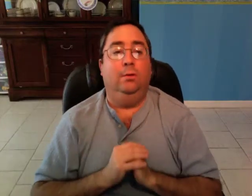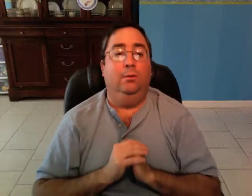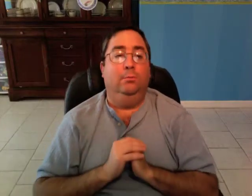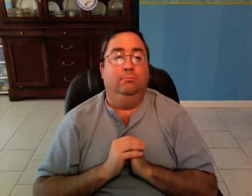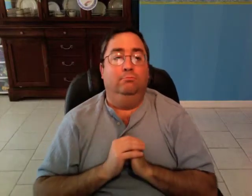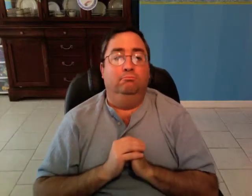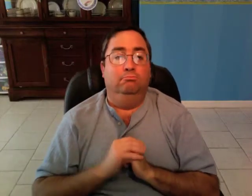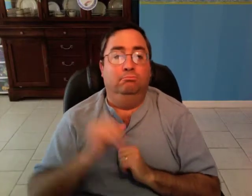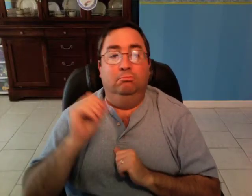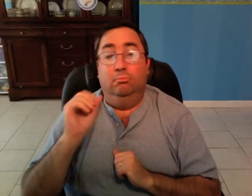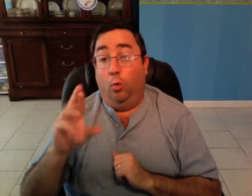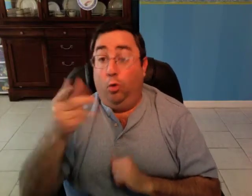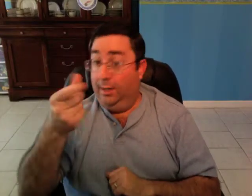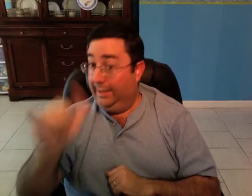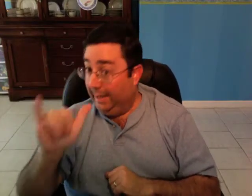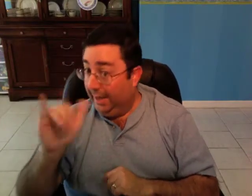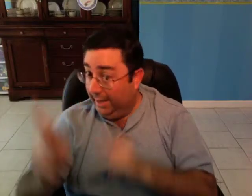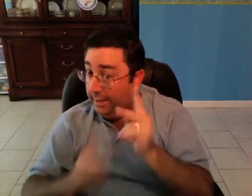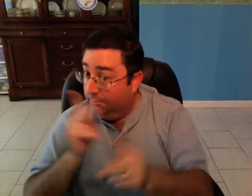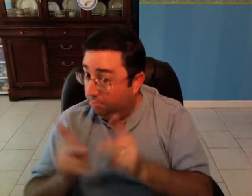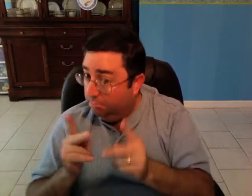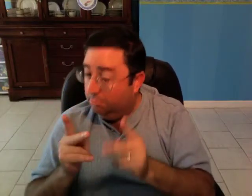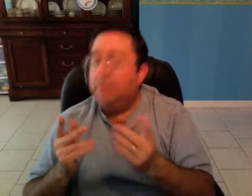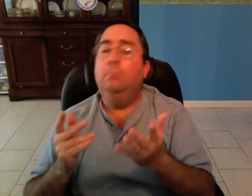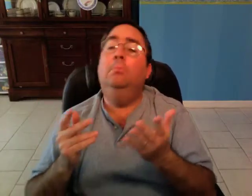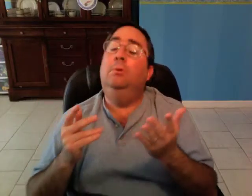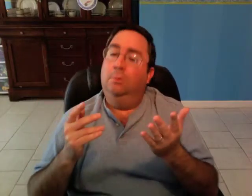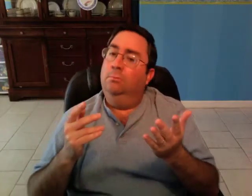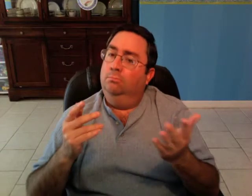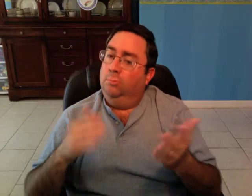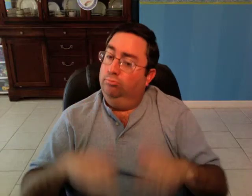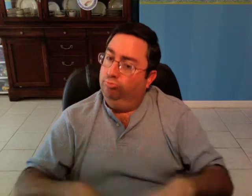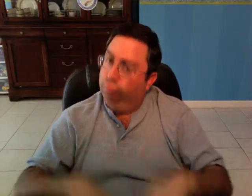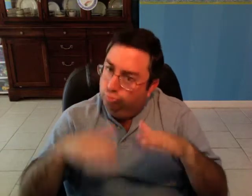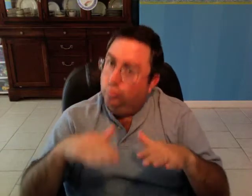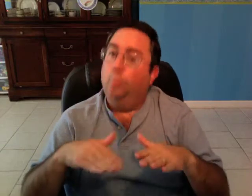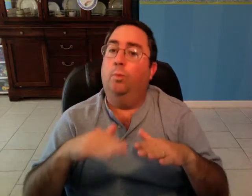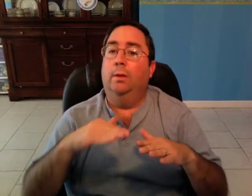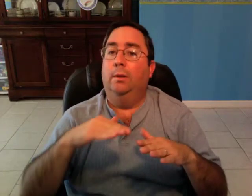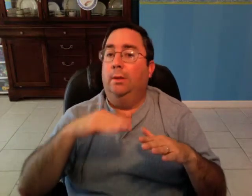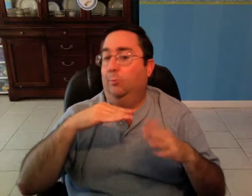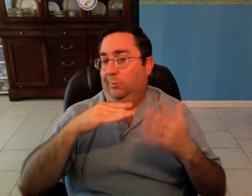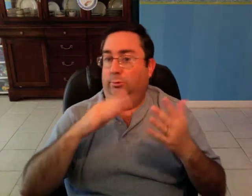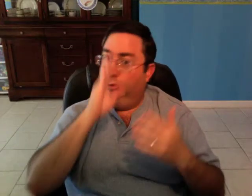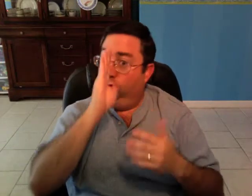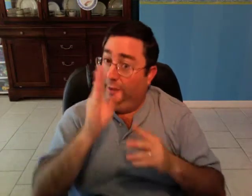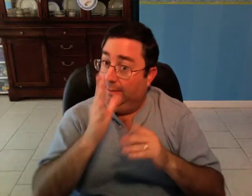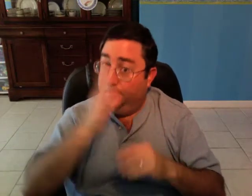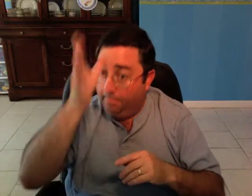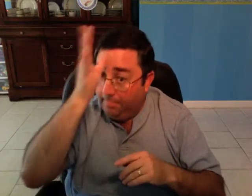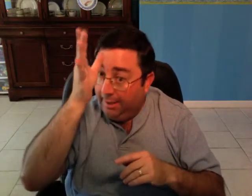Or Gay people. They grow up with "straight" parents,